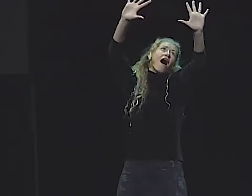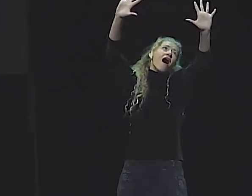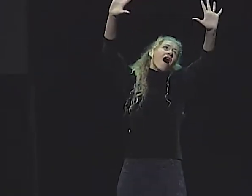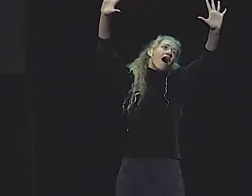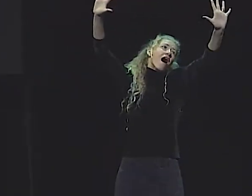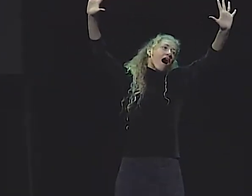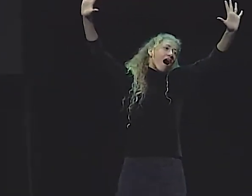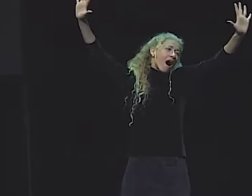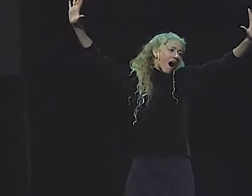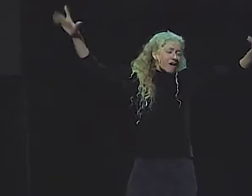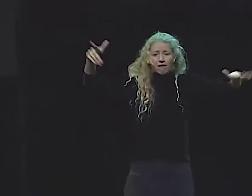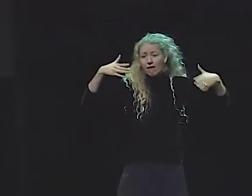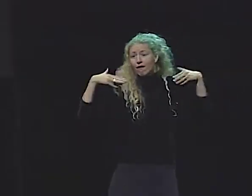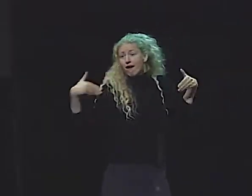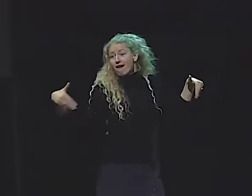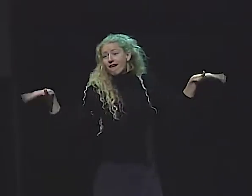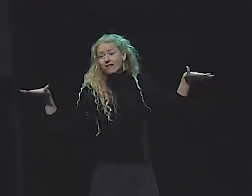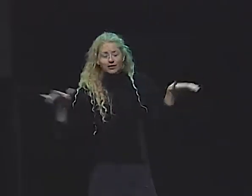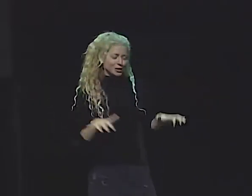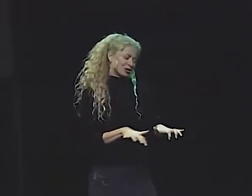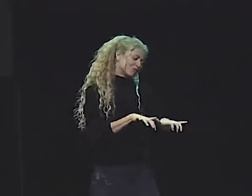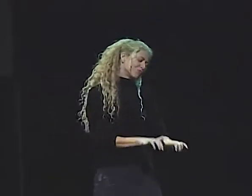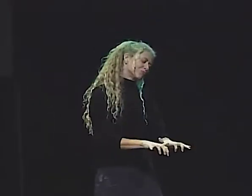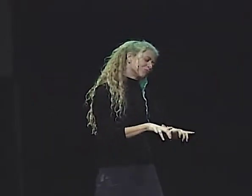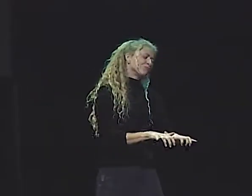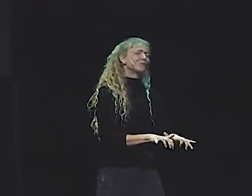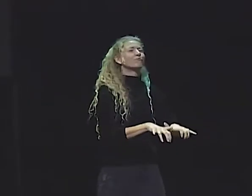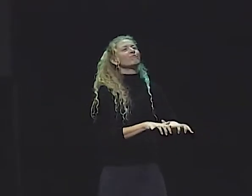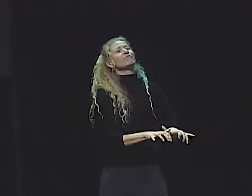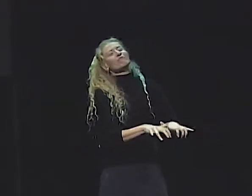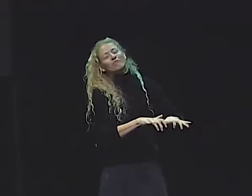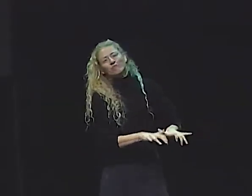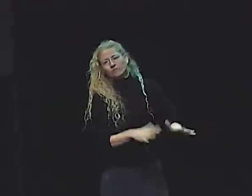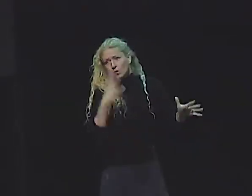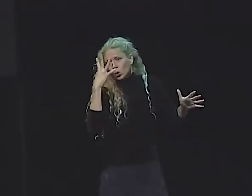VAST AND BEAUTIFUL BELOW A PERFECT, BLUE SKY,